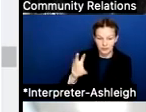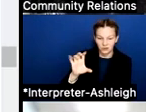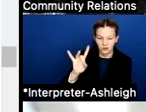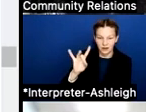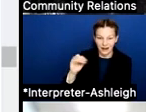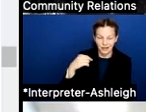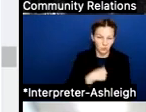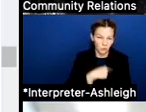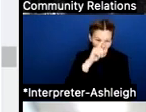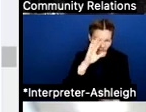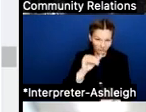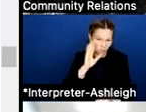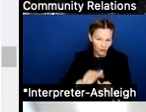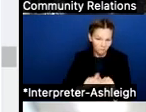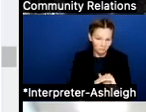of 188 kids for next year.